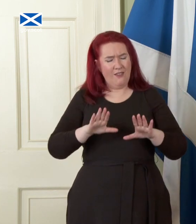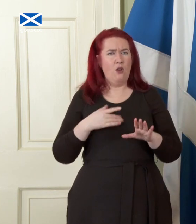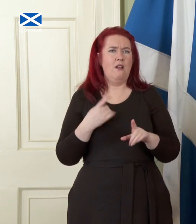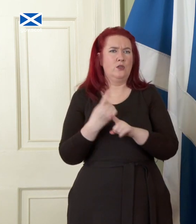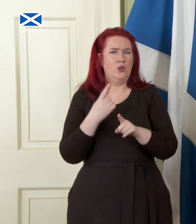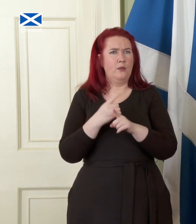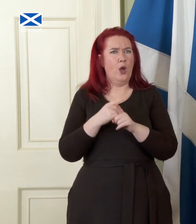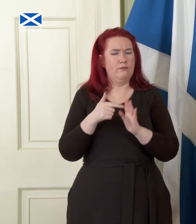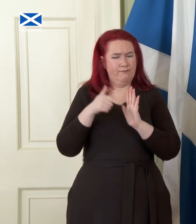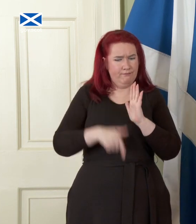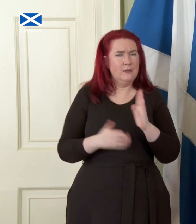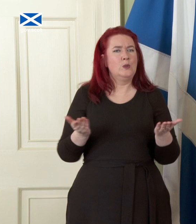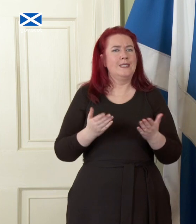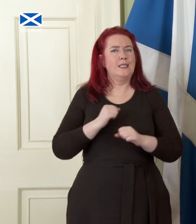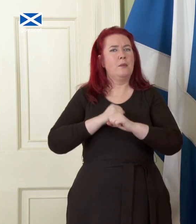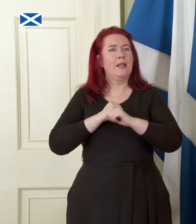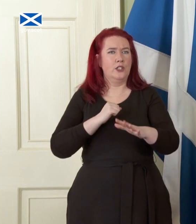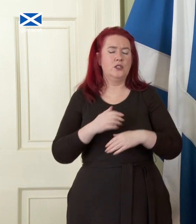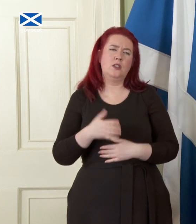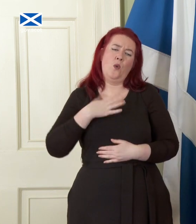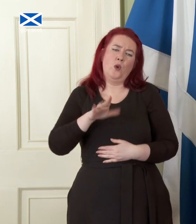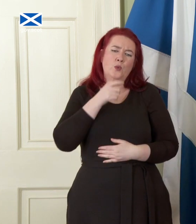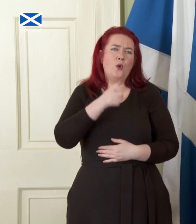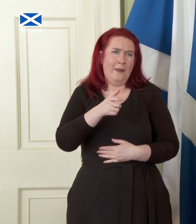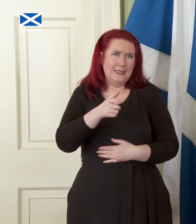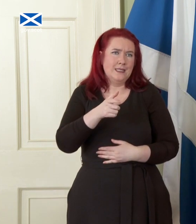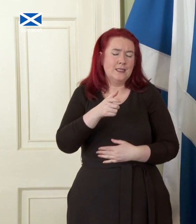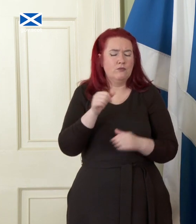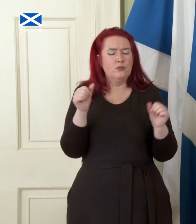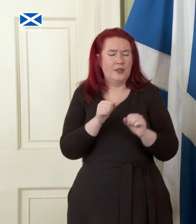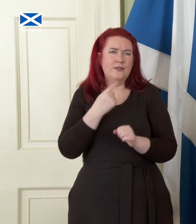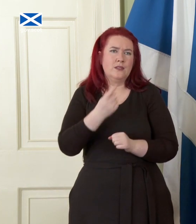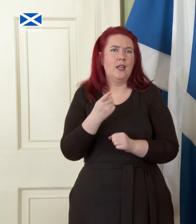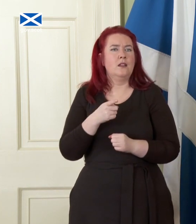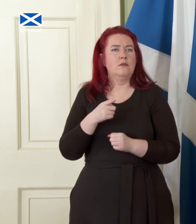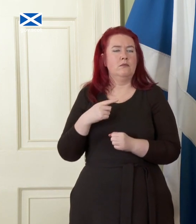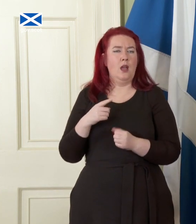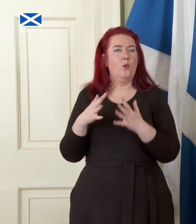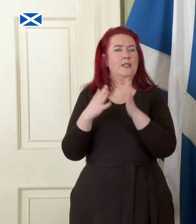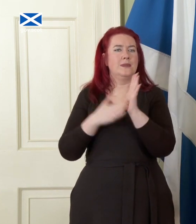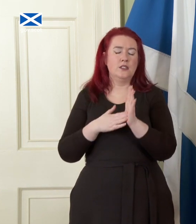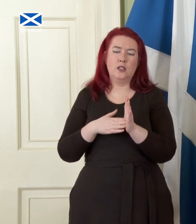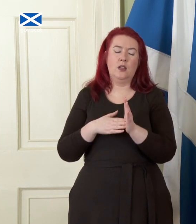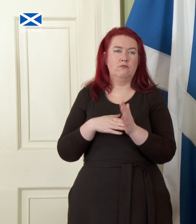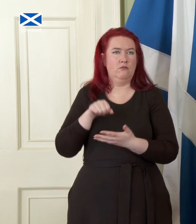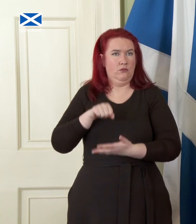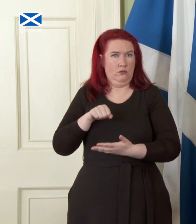publication, I will comment very briefly on the Chancellor's statement. Firstly and perhaps most